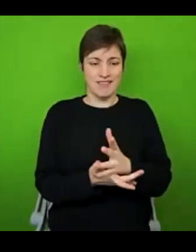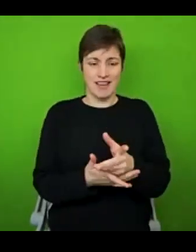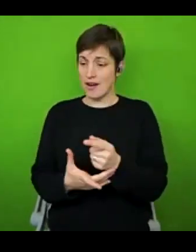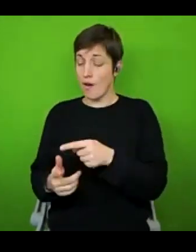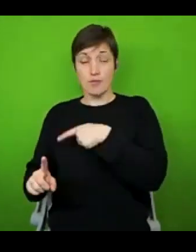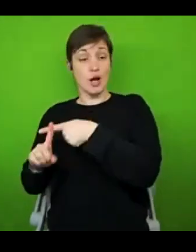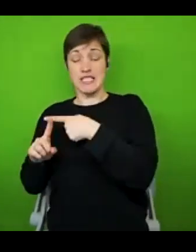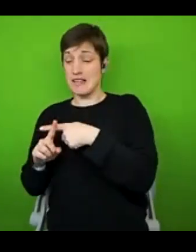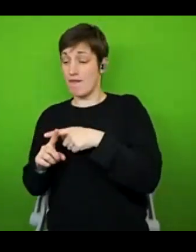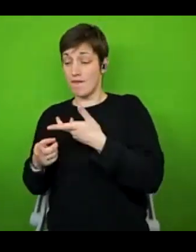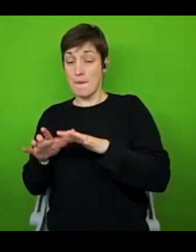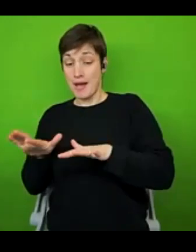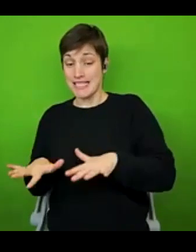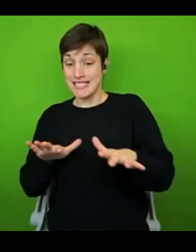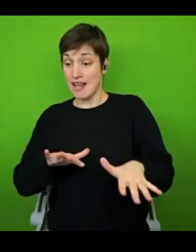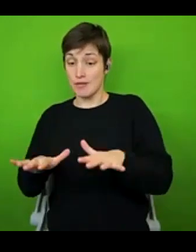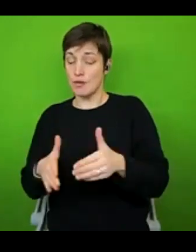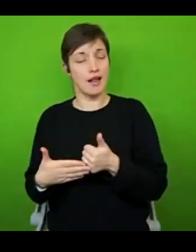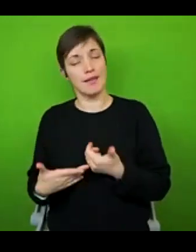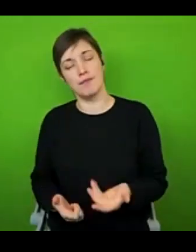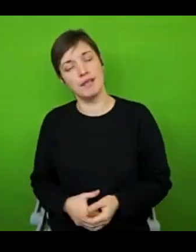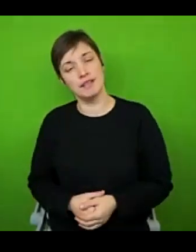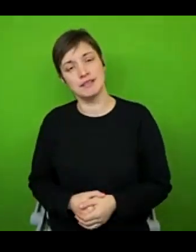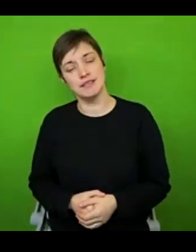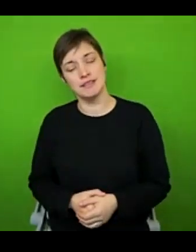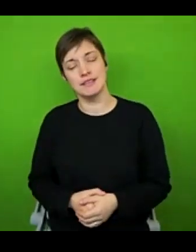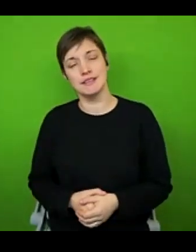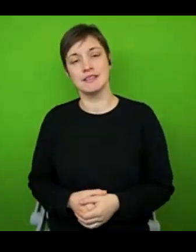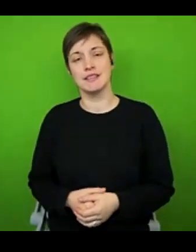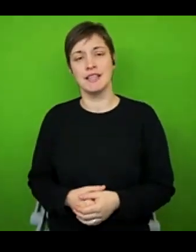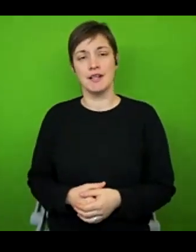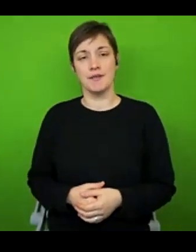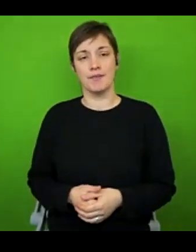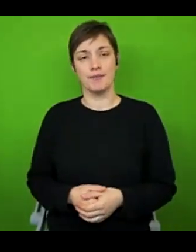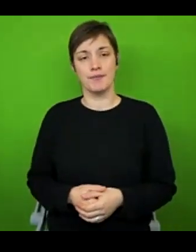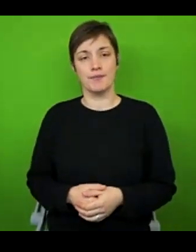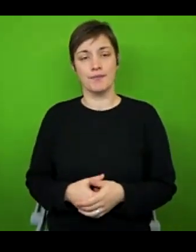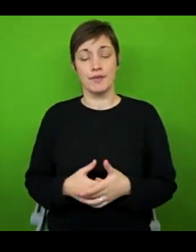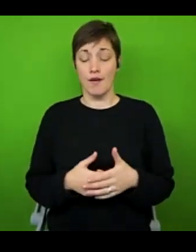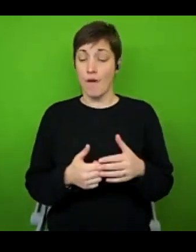have done me in the first place. And I found that by doing that, often my nervous system was in such a state of